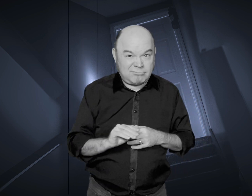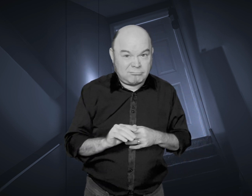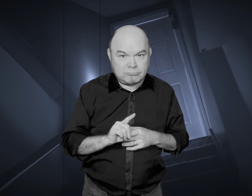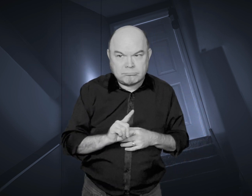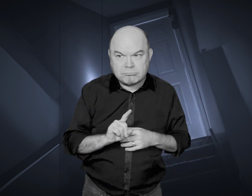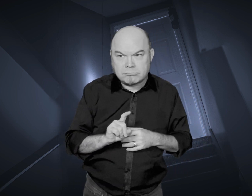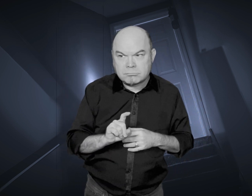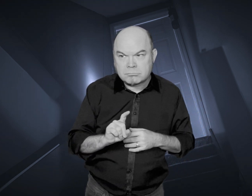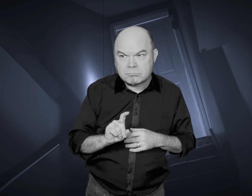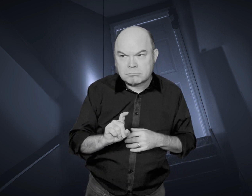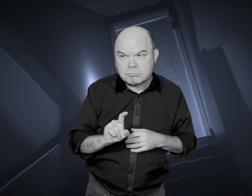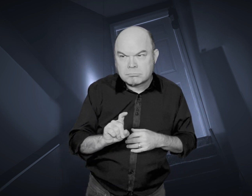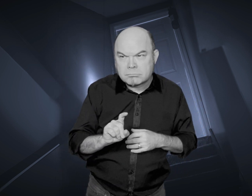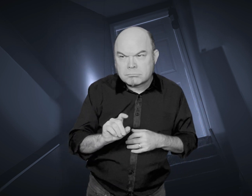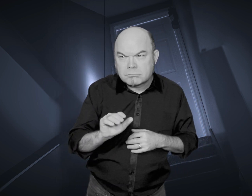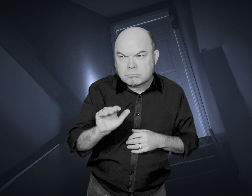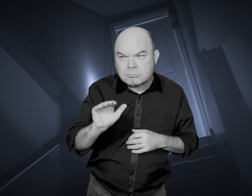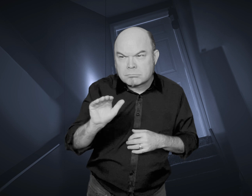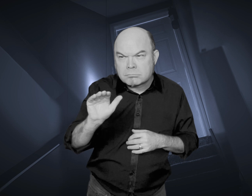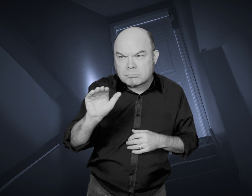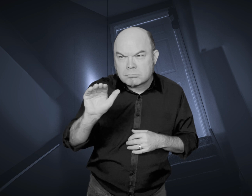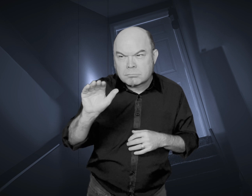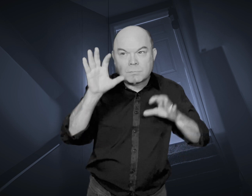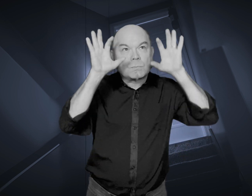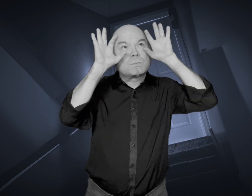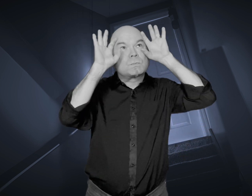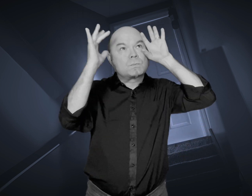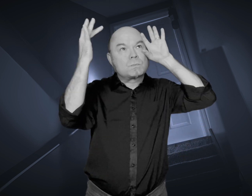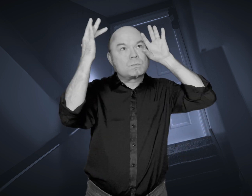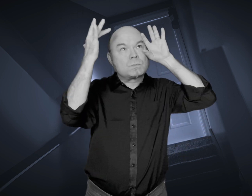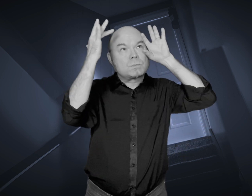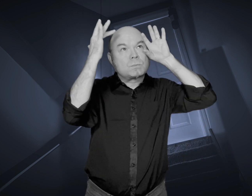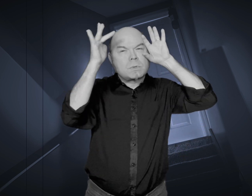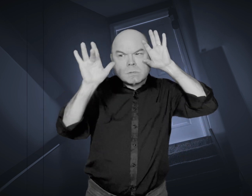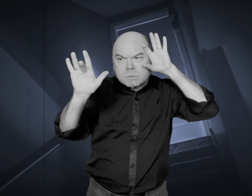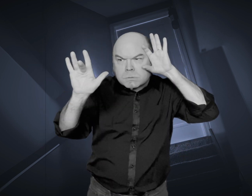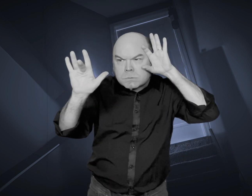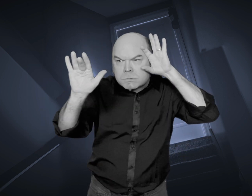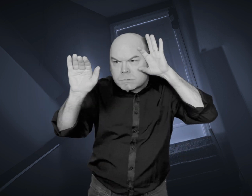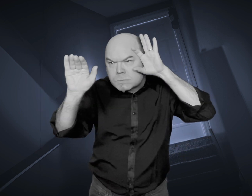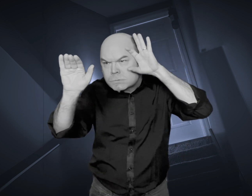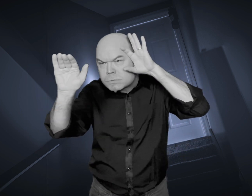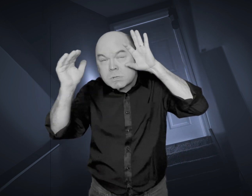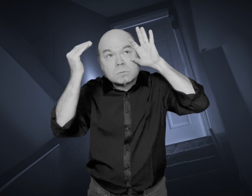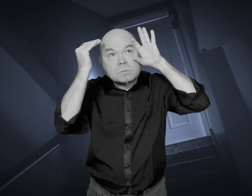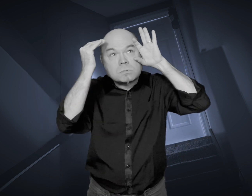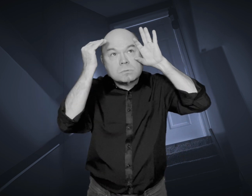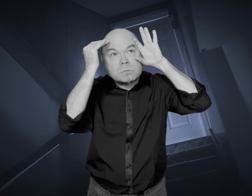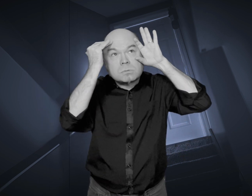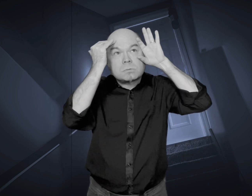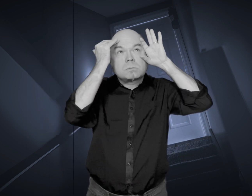The child slowly approached the eyeless doll, touching its head.